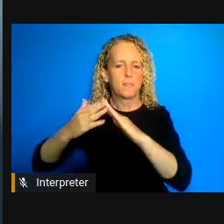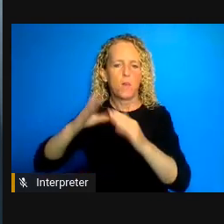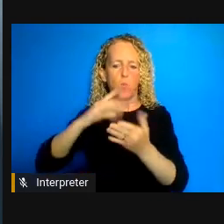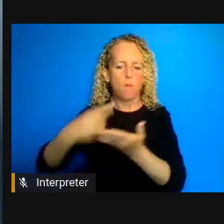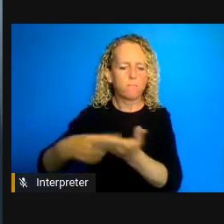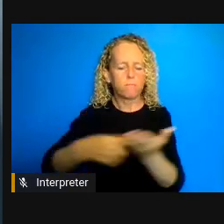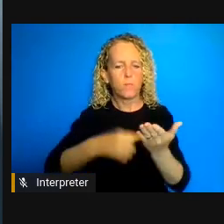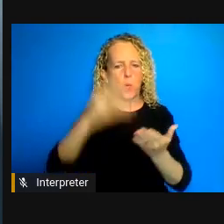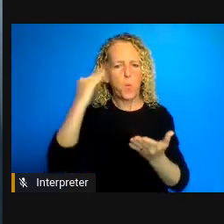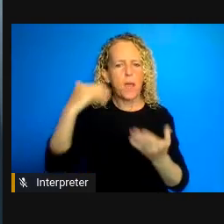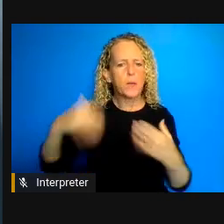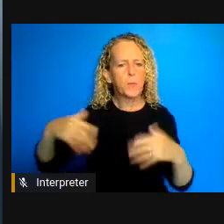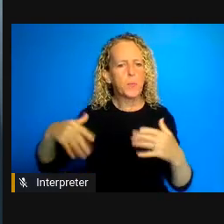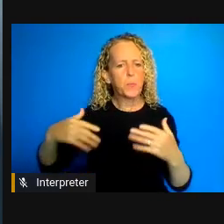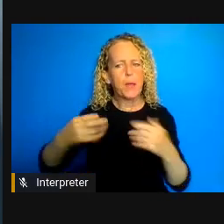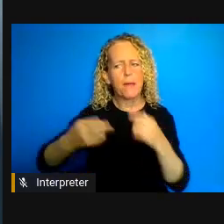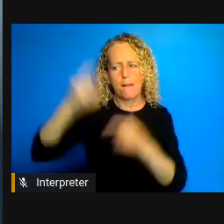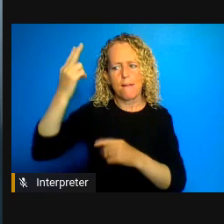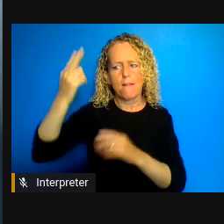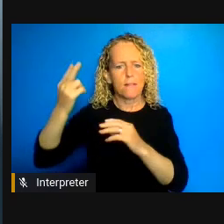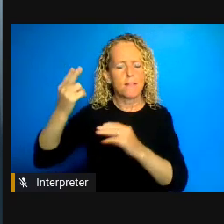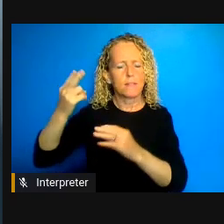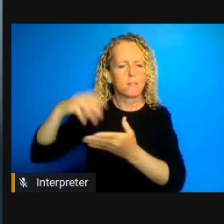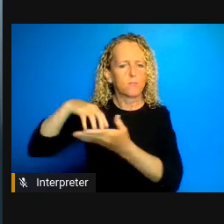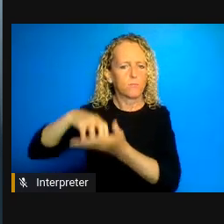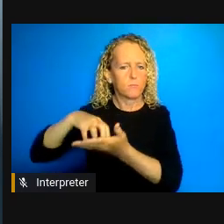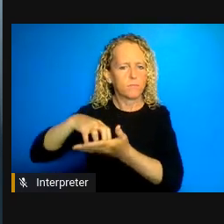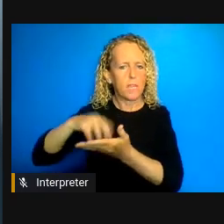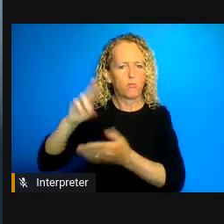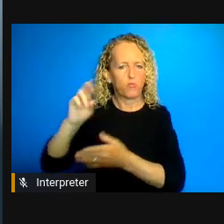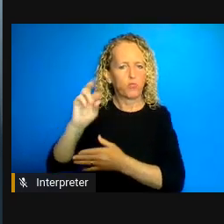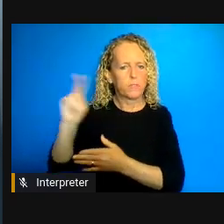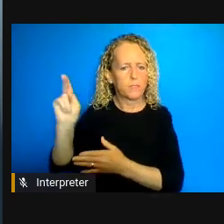which are experienced there and then move into some really amazing